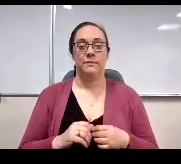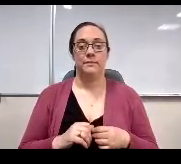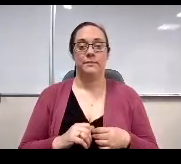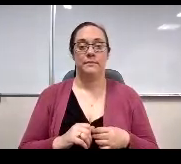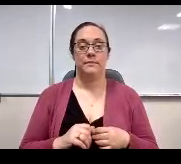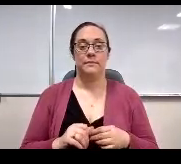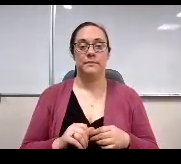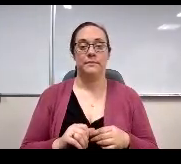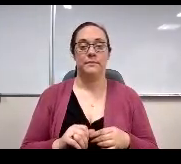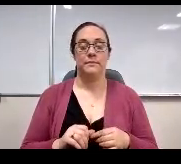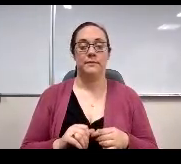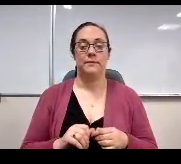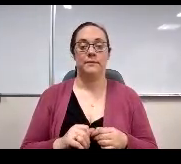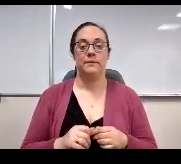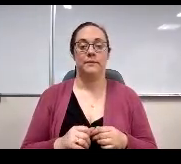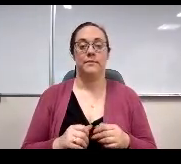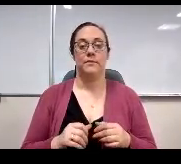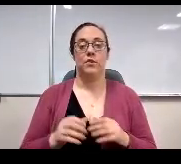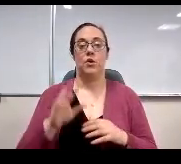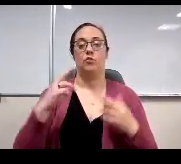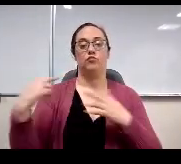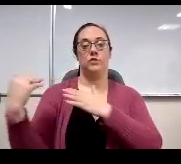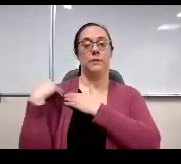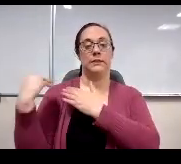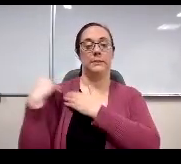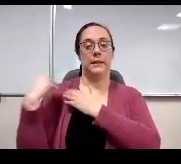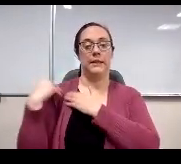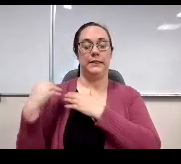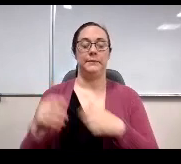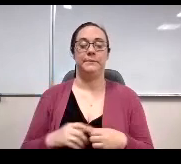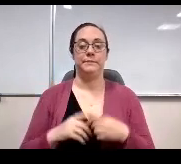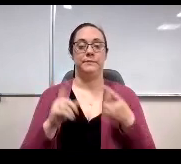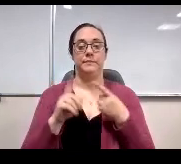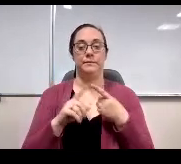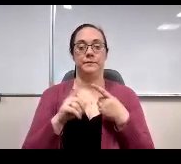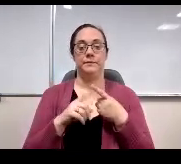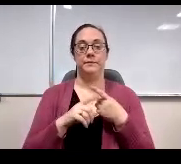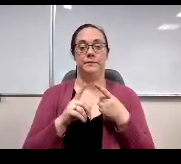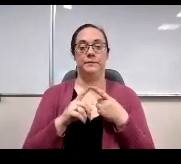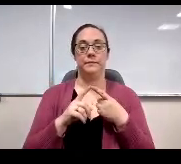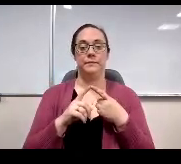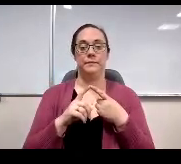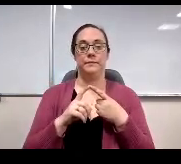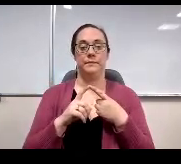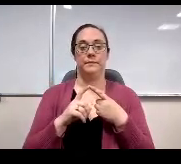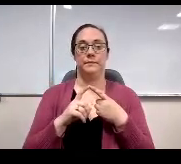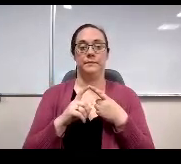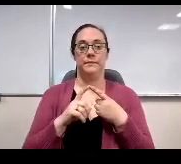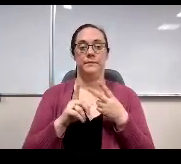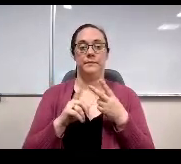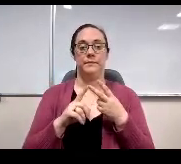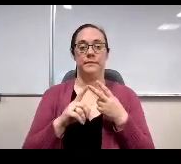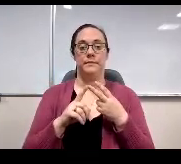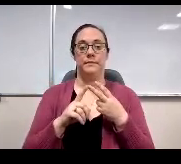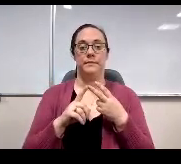Next quarter traders responsibility. Students can be trusted to follow through on their promises. Students accept the consequences